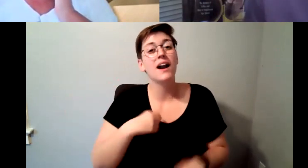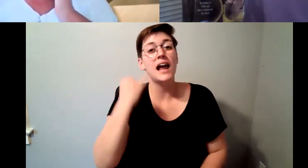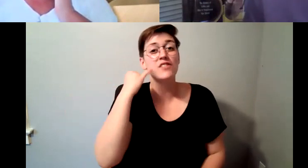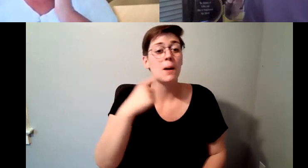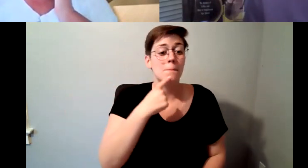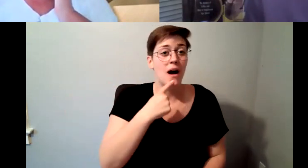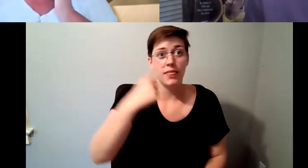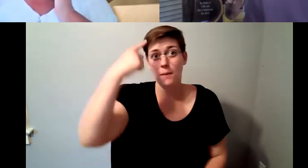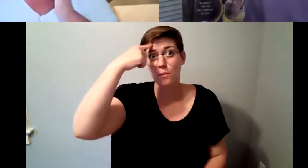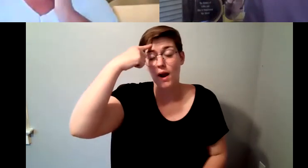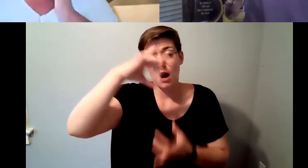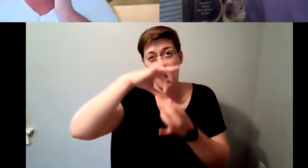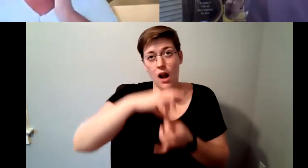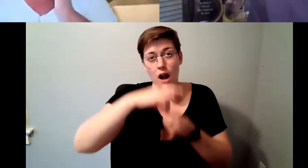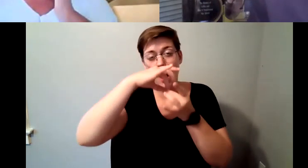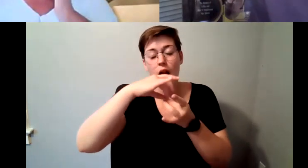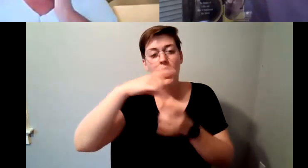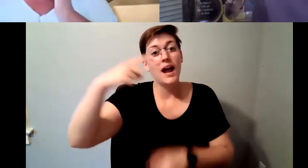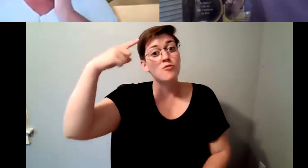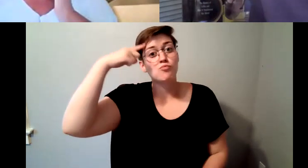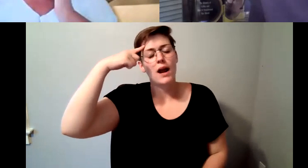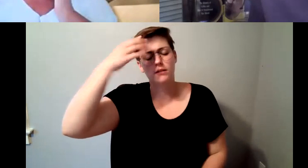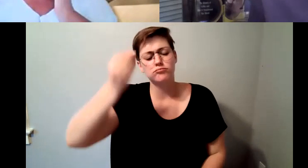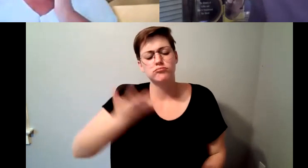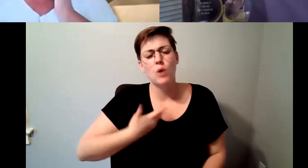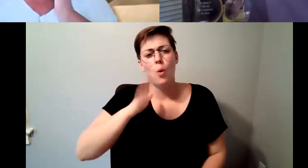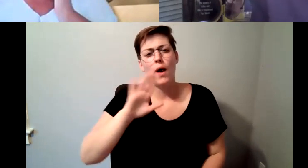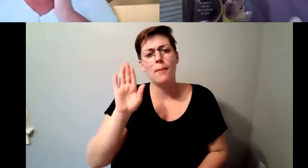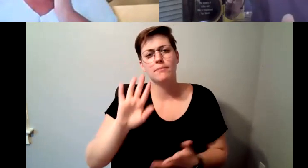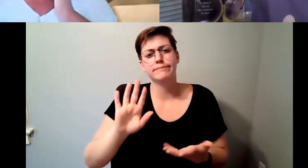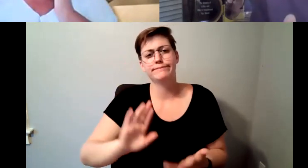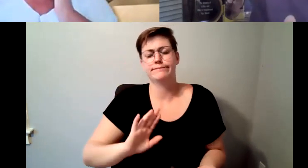to mess my stomach up a little more it's probably going to mess your stomach up a little more, and so.